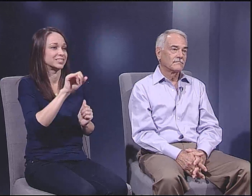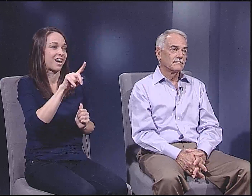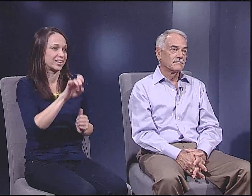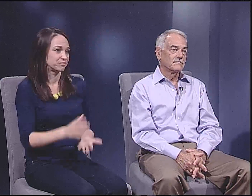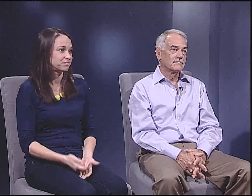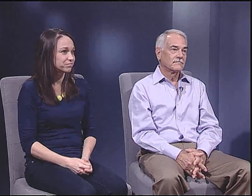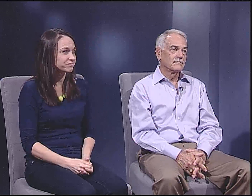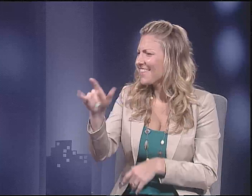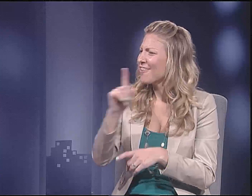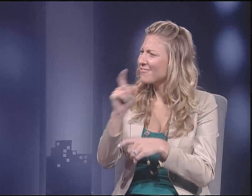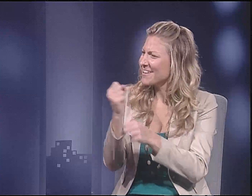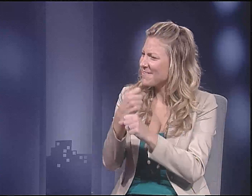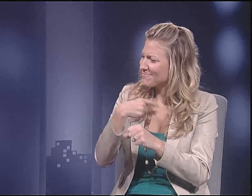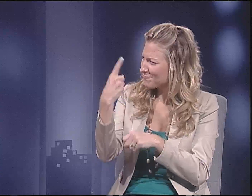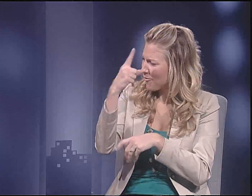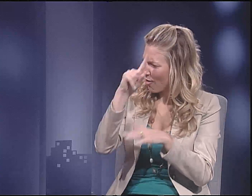And I tried to tell that side.